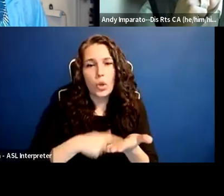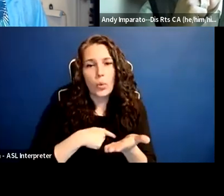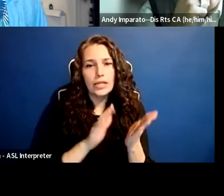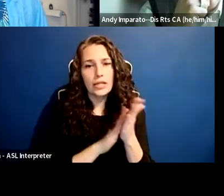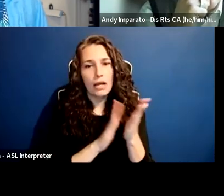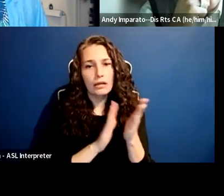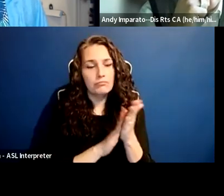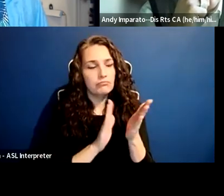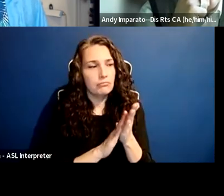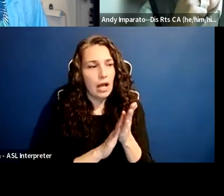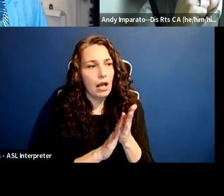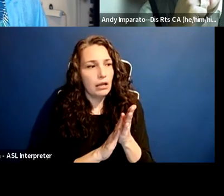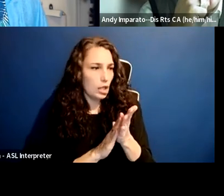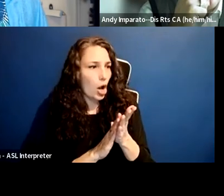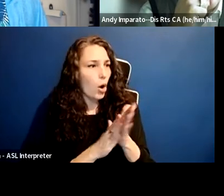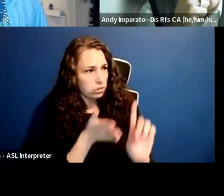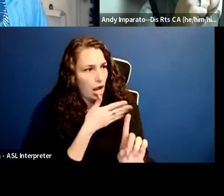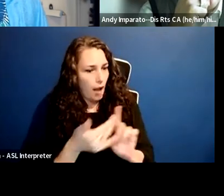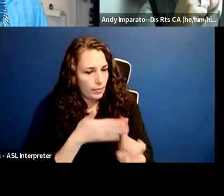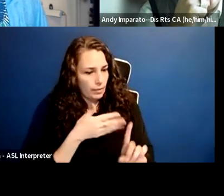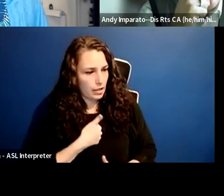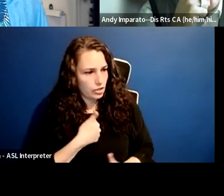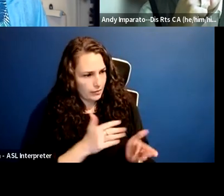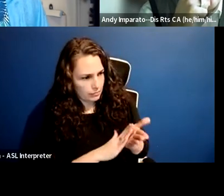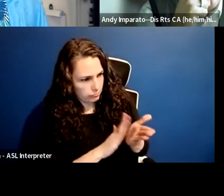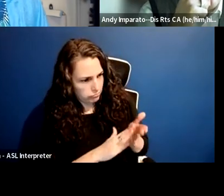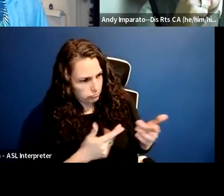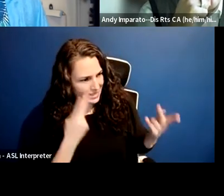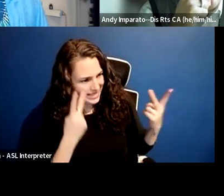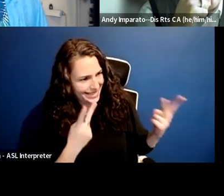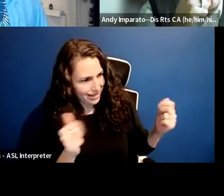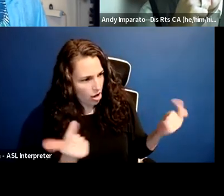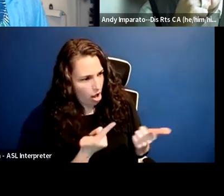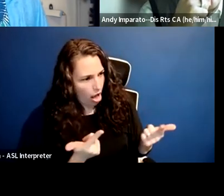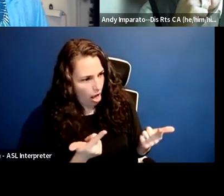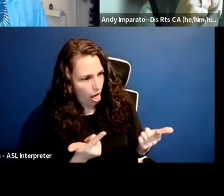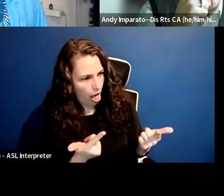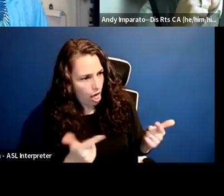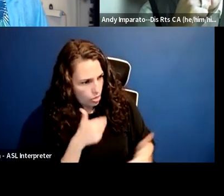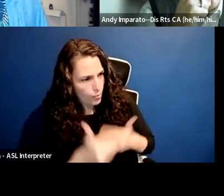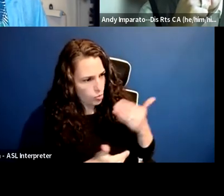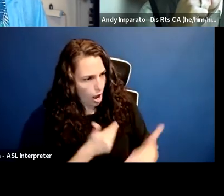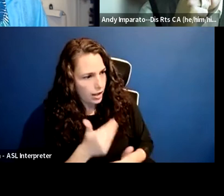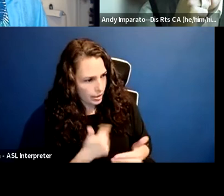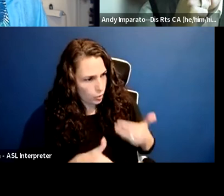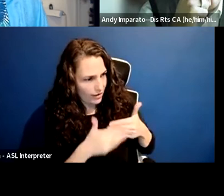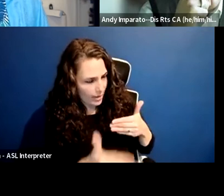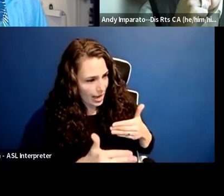look at what we have not yet been able to do, and continue to move forward to make more progress.